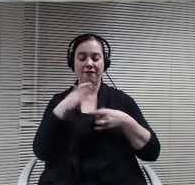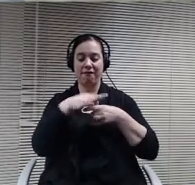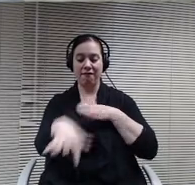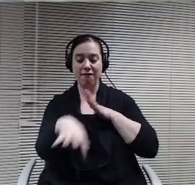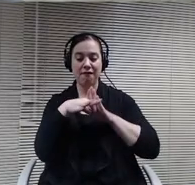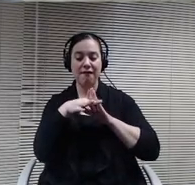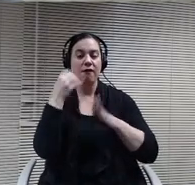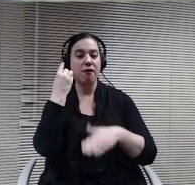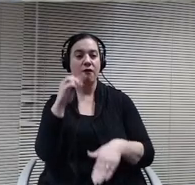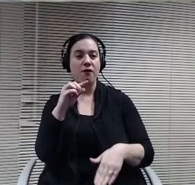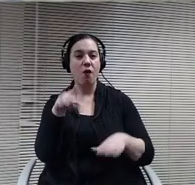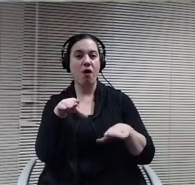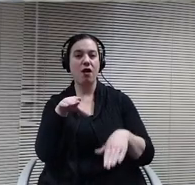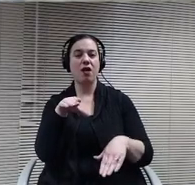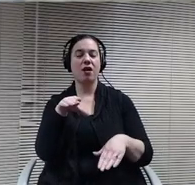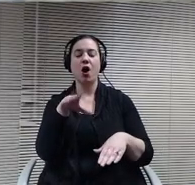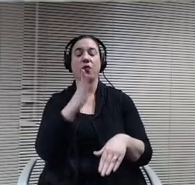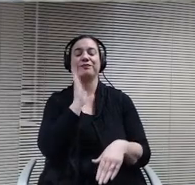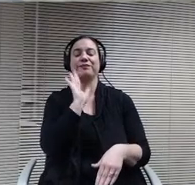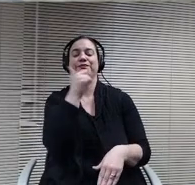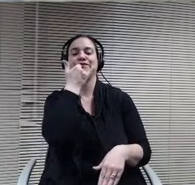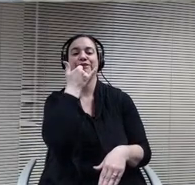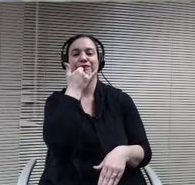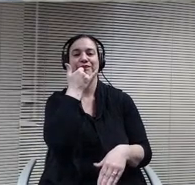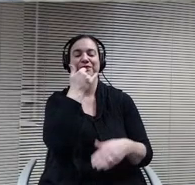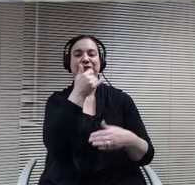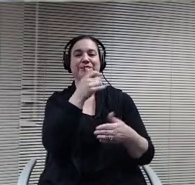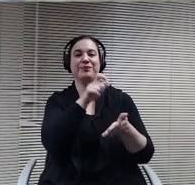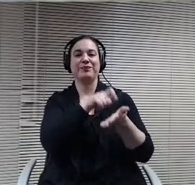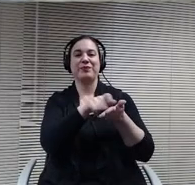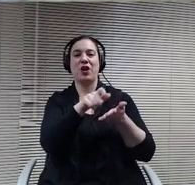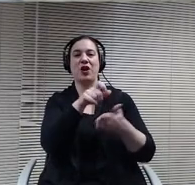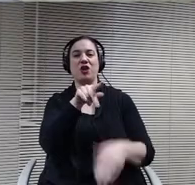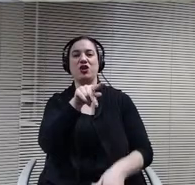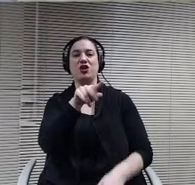let's do treasure first, do we have any nominations for the Office of Treasurer?